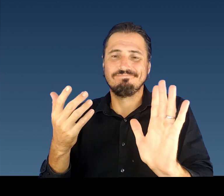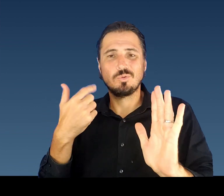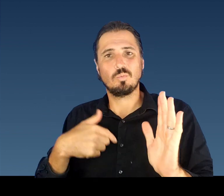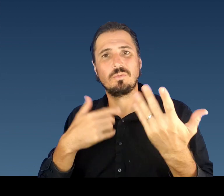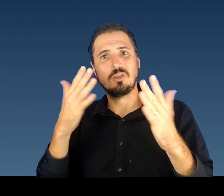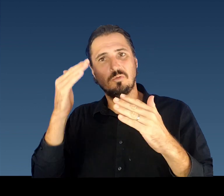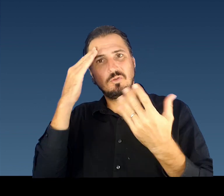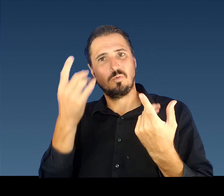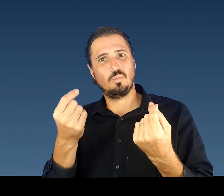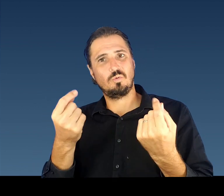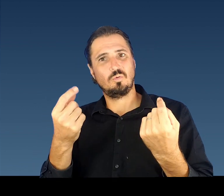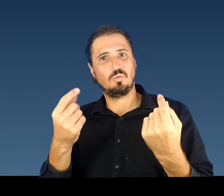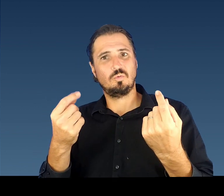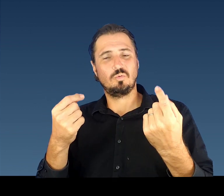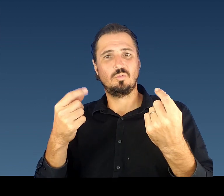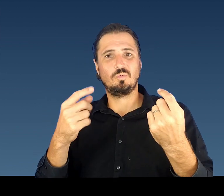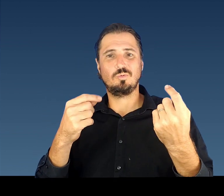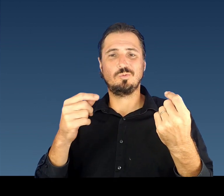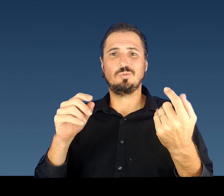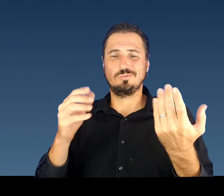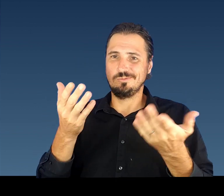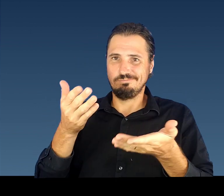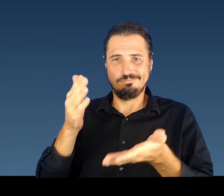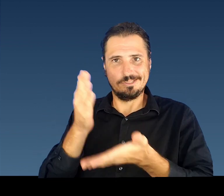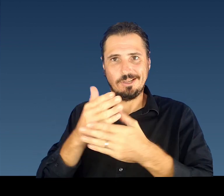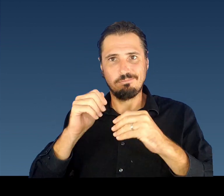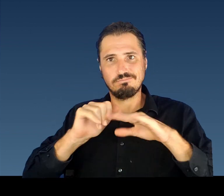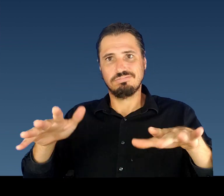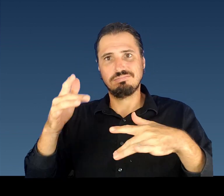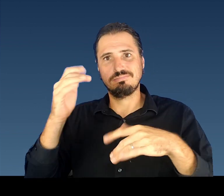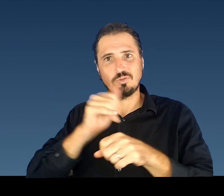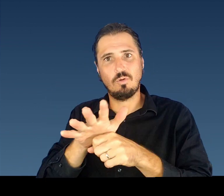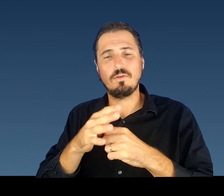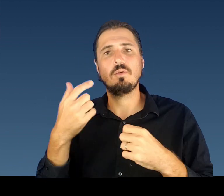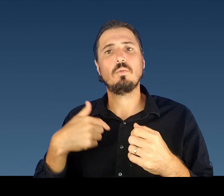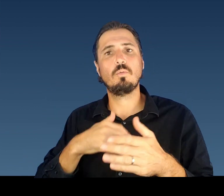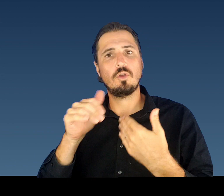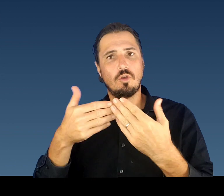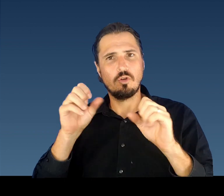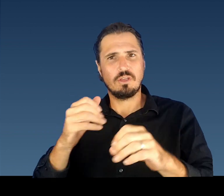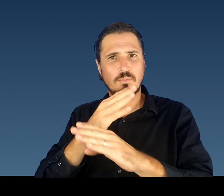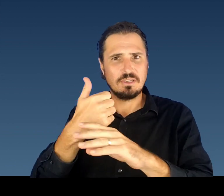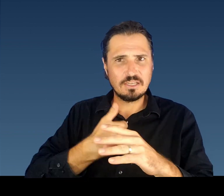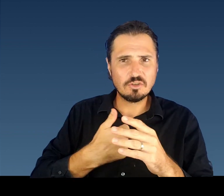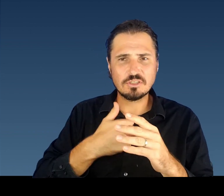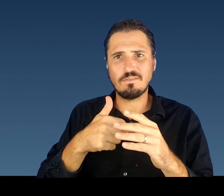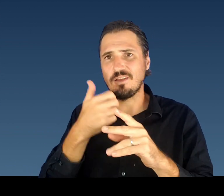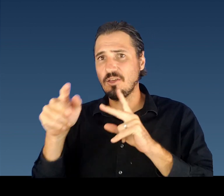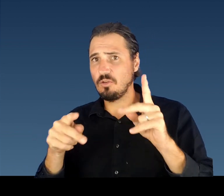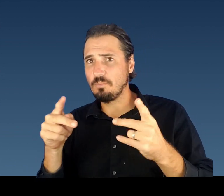students. We will provide more details on the DOE’s in-school testing program as we receive updates.